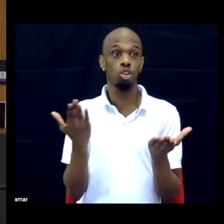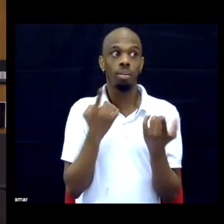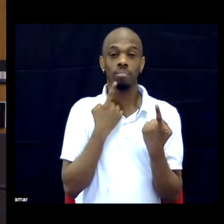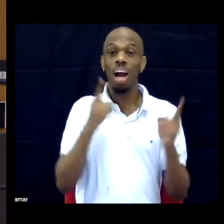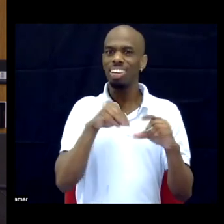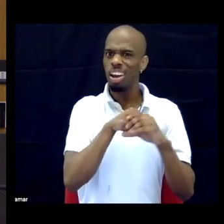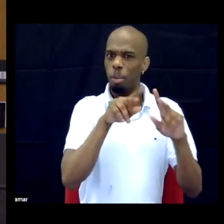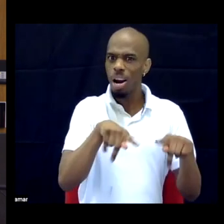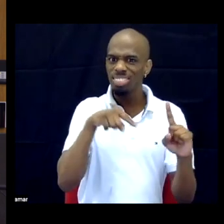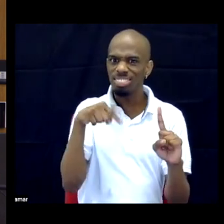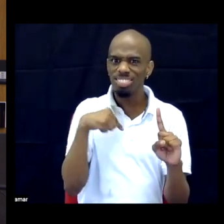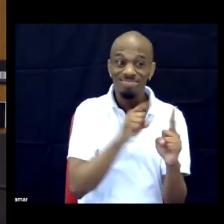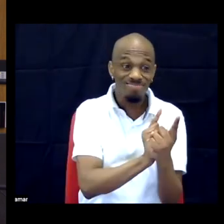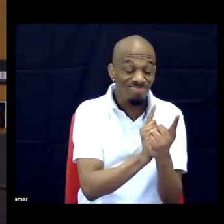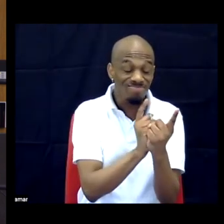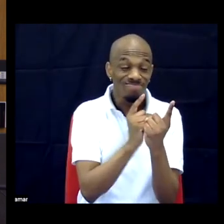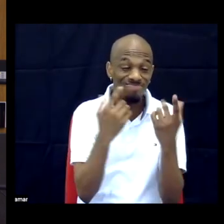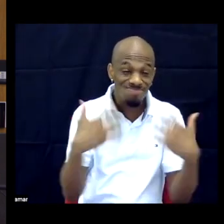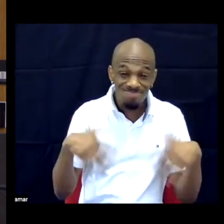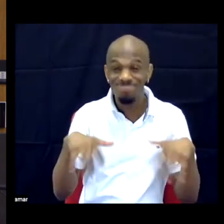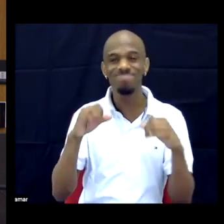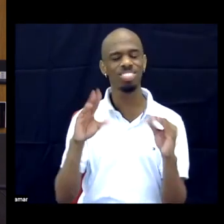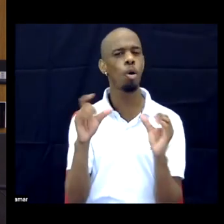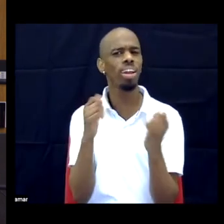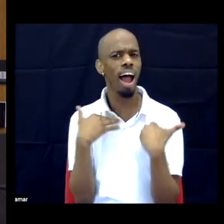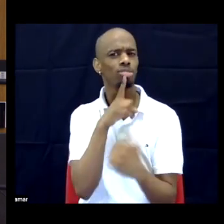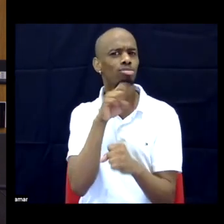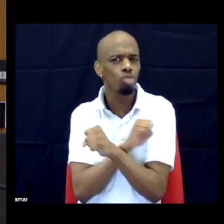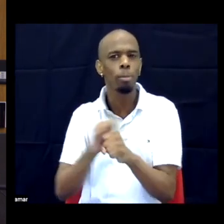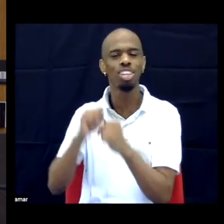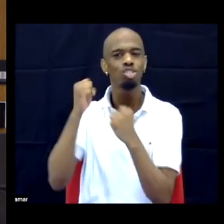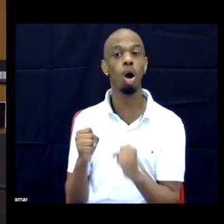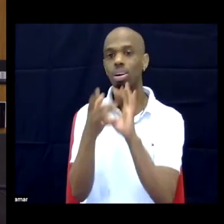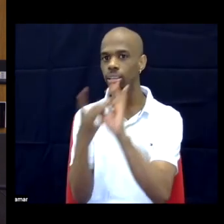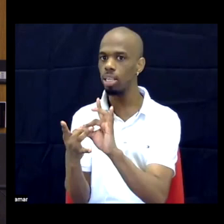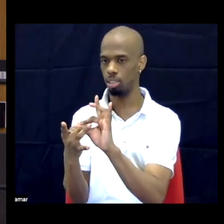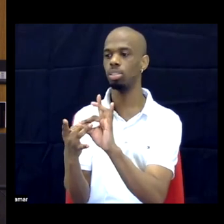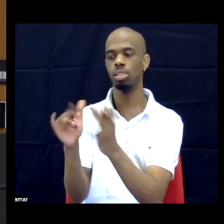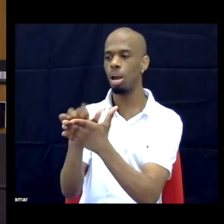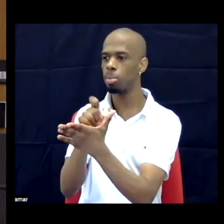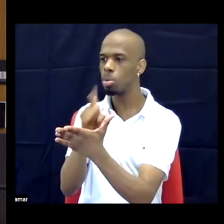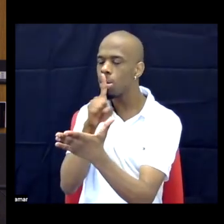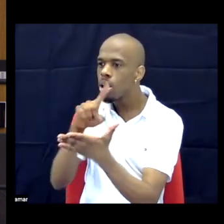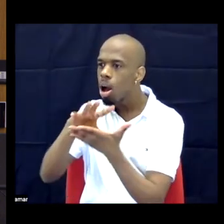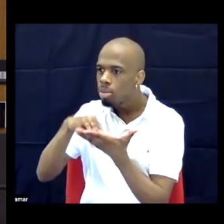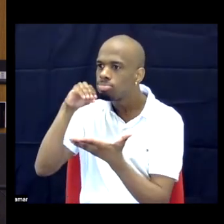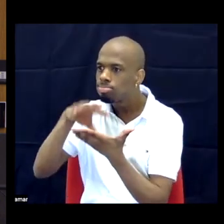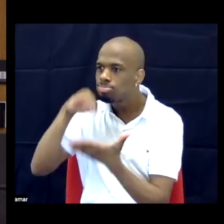to actually see her in person. So there are these real, sustained connections that has taught me so much that I have gotten out of those spaces as well.